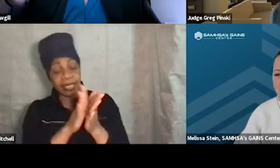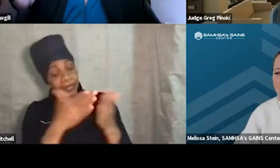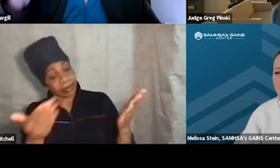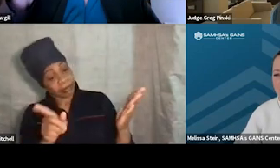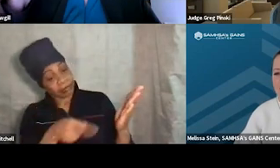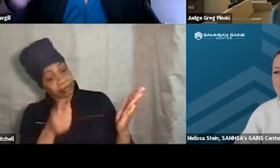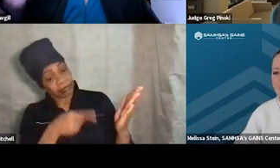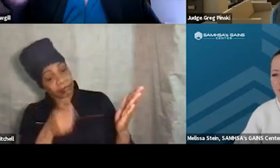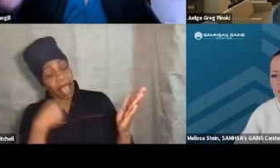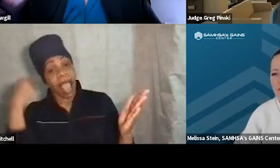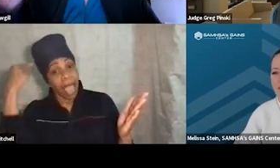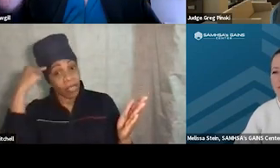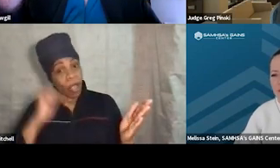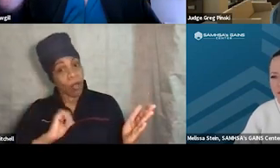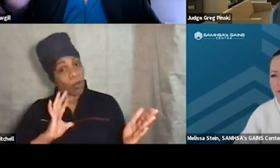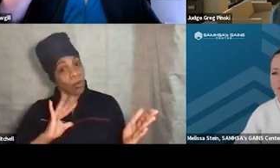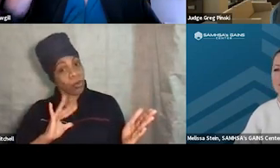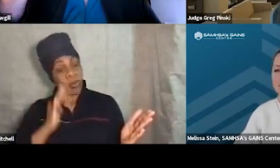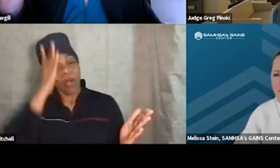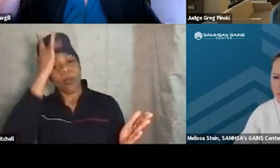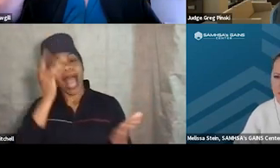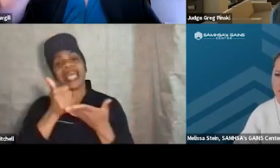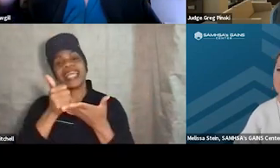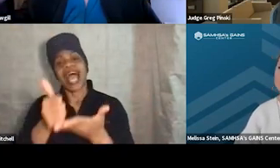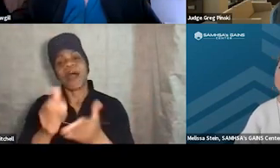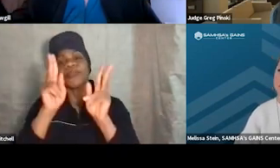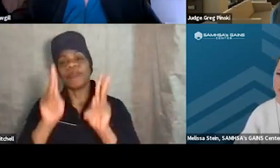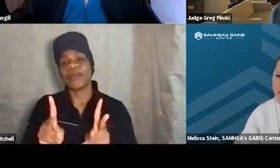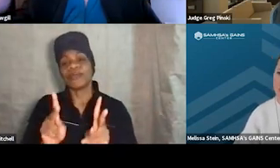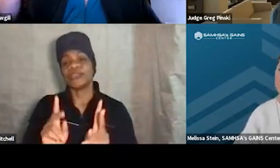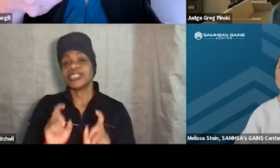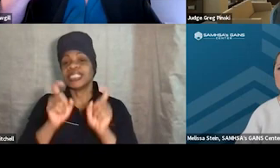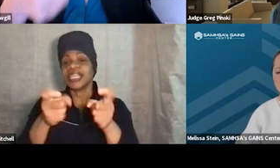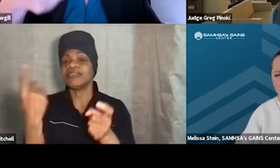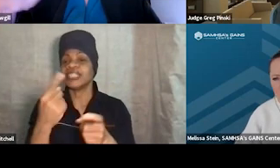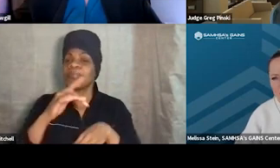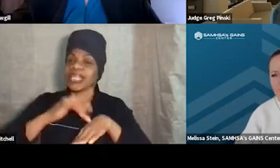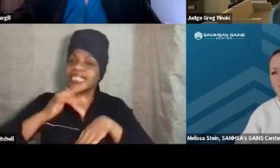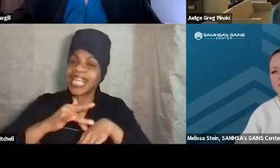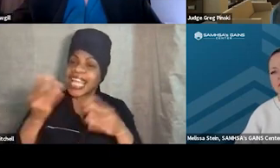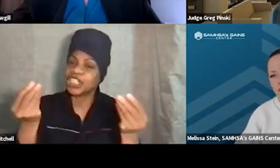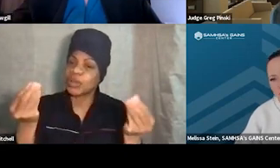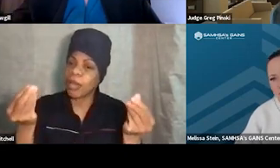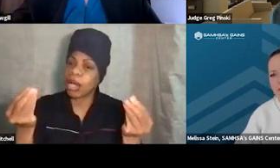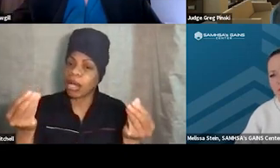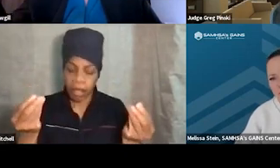because it helped the person get something tangible to show 'em all the times they did things well. That they were able to succeed at a lot of stuff